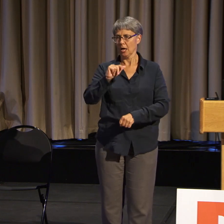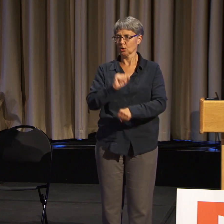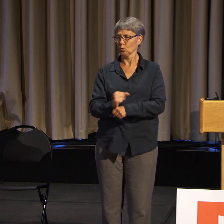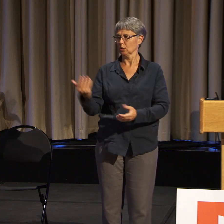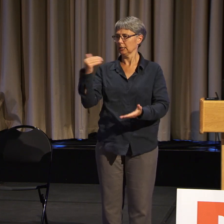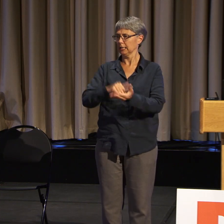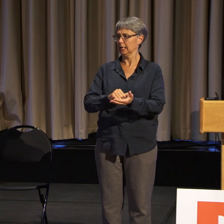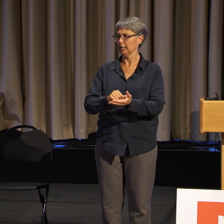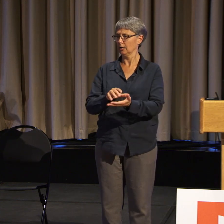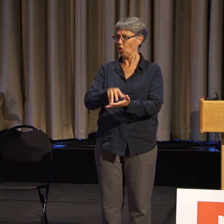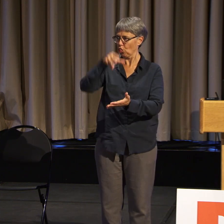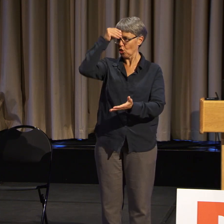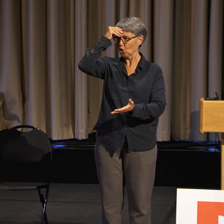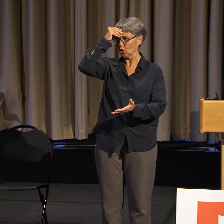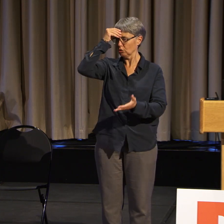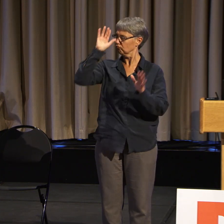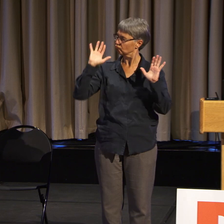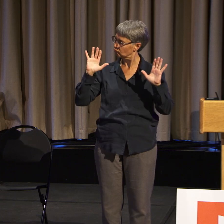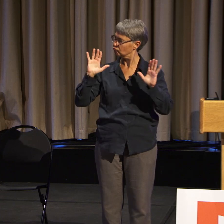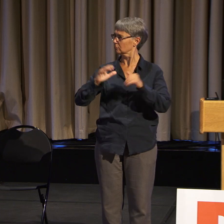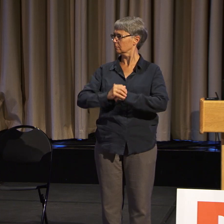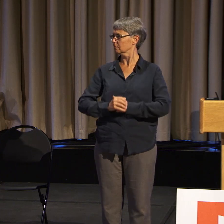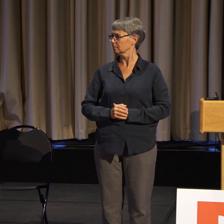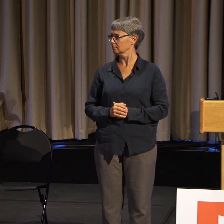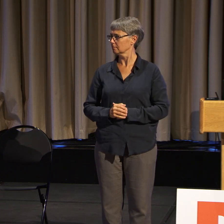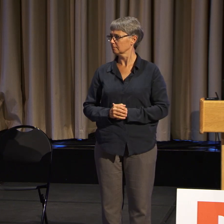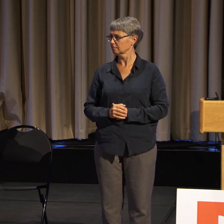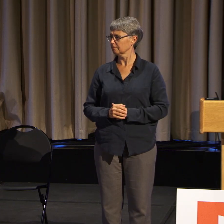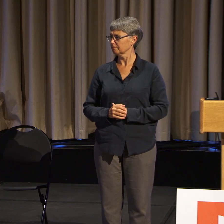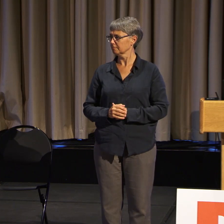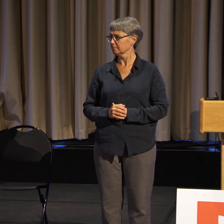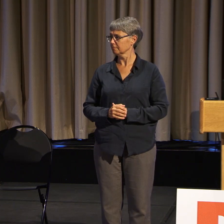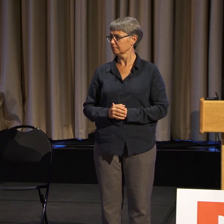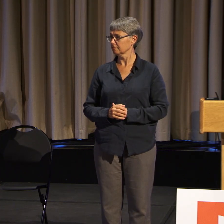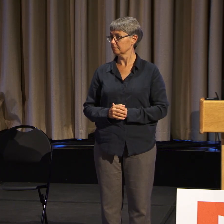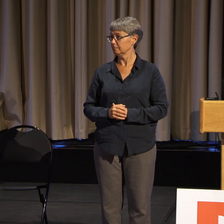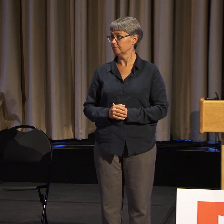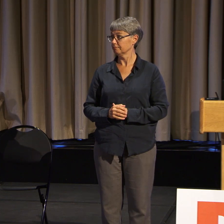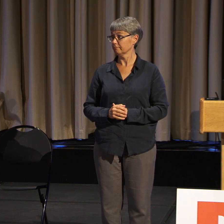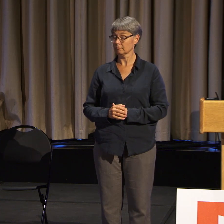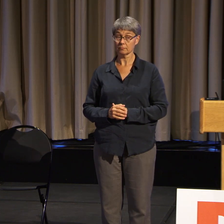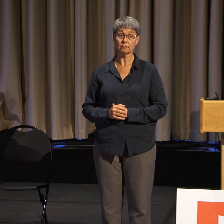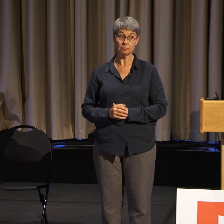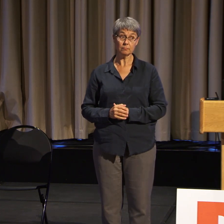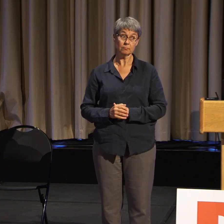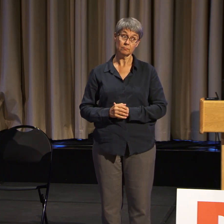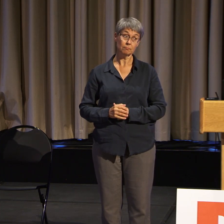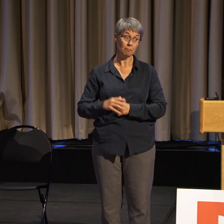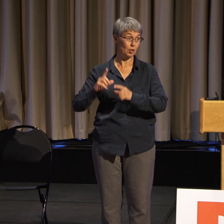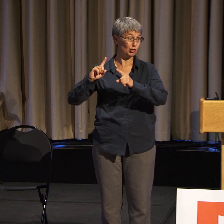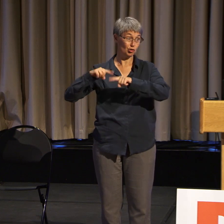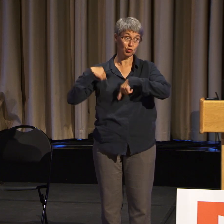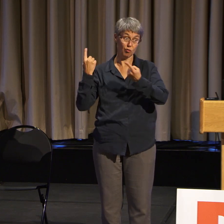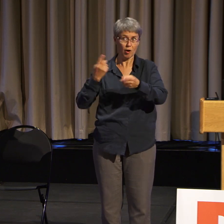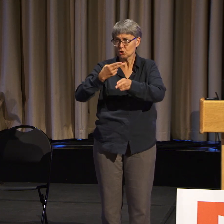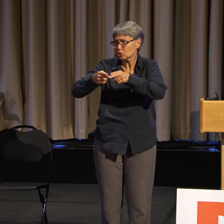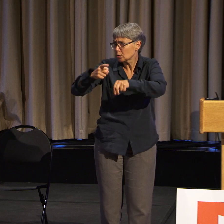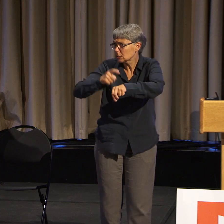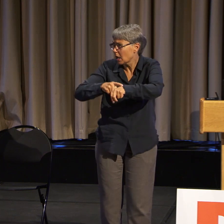And so I must say that in the few months that we've had our intersectionality work group,